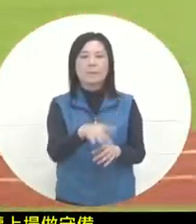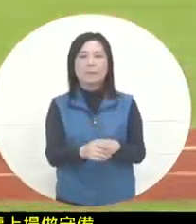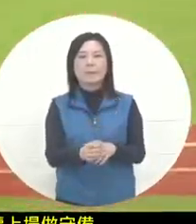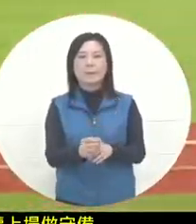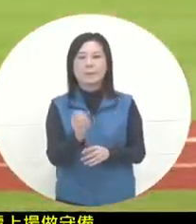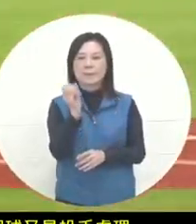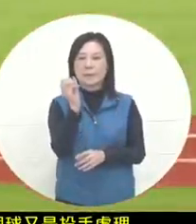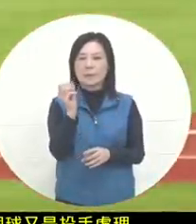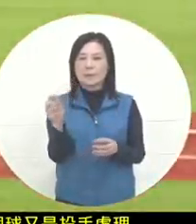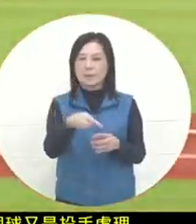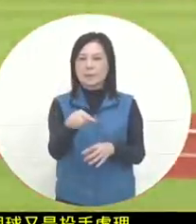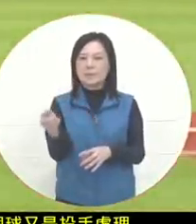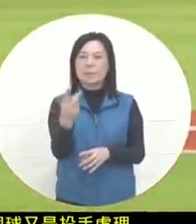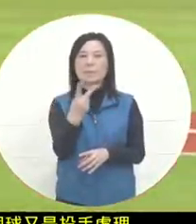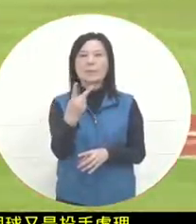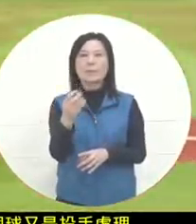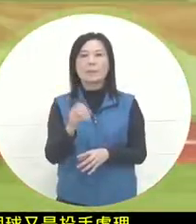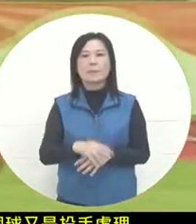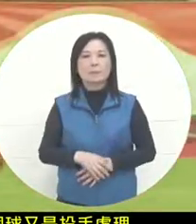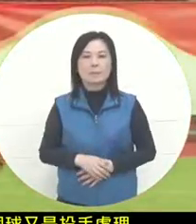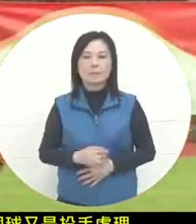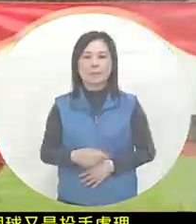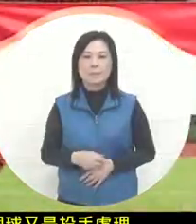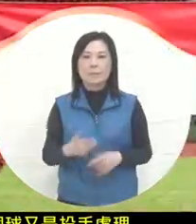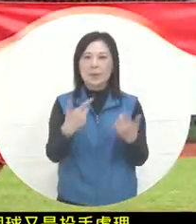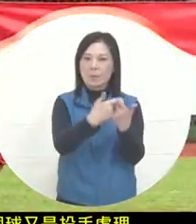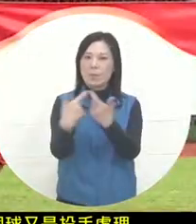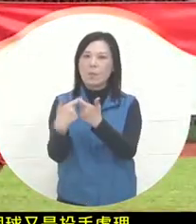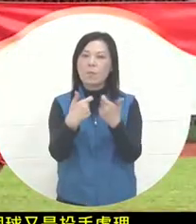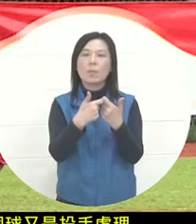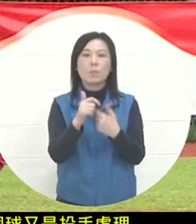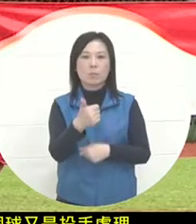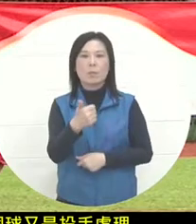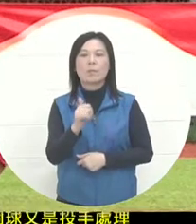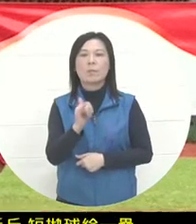The pitcher himself cooperated with Elay's hand and there was no problem. The two